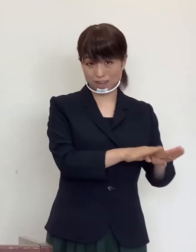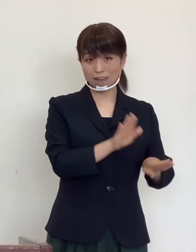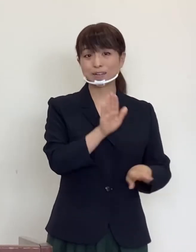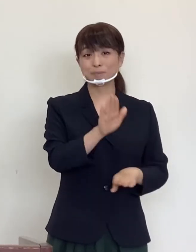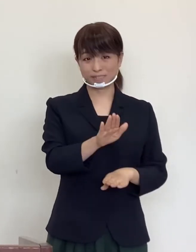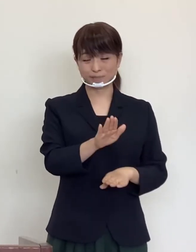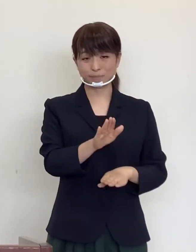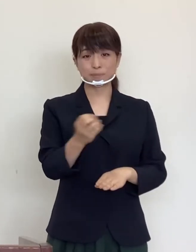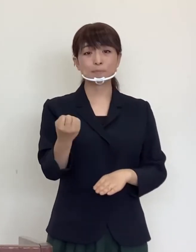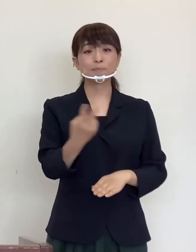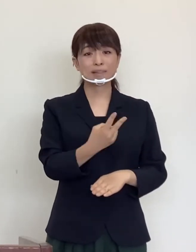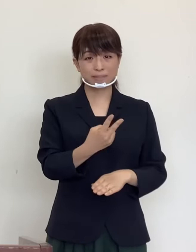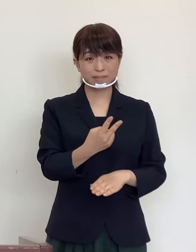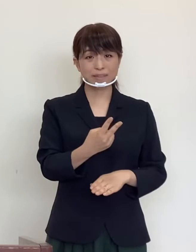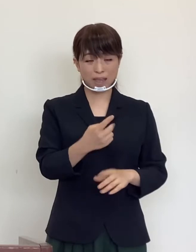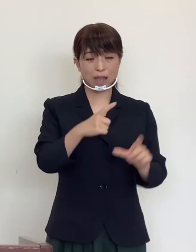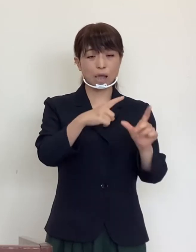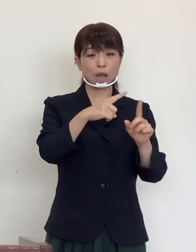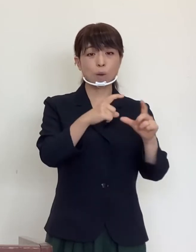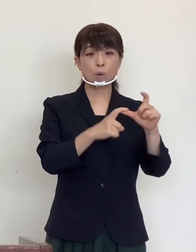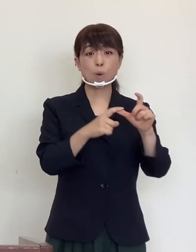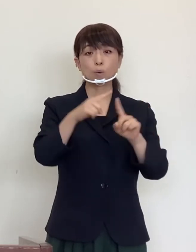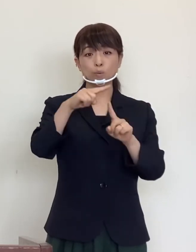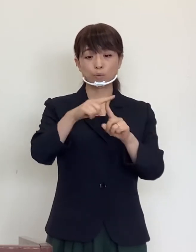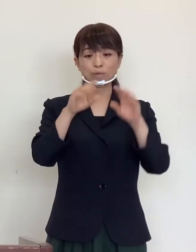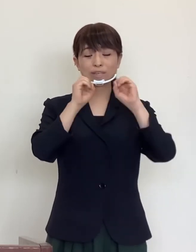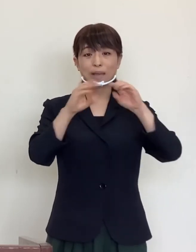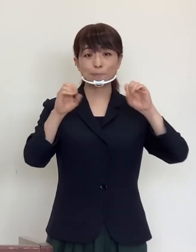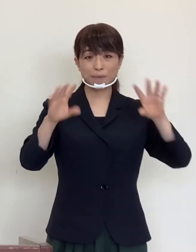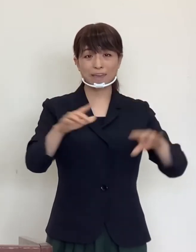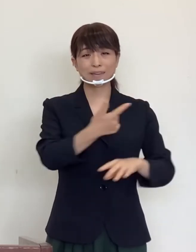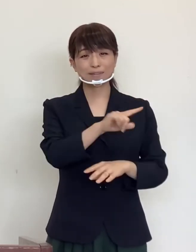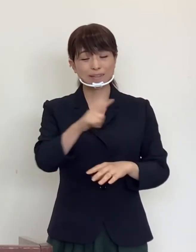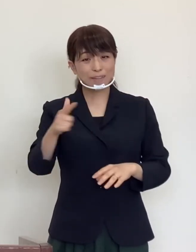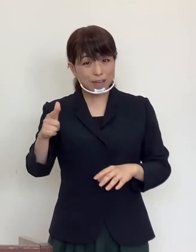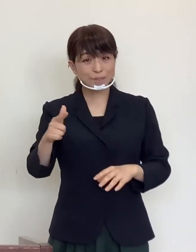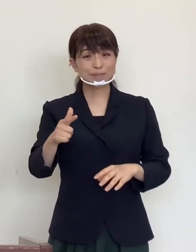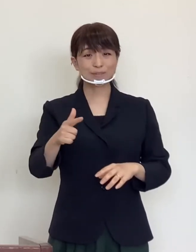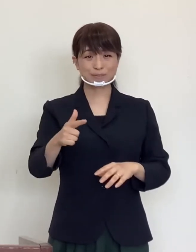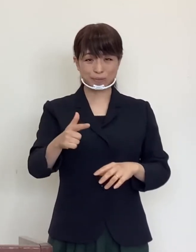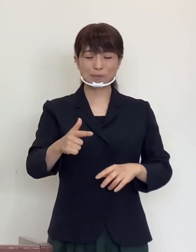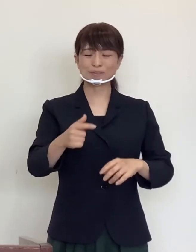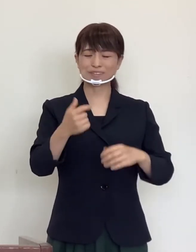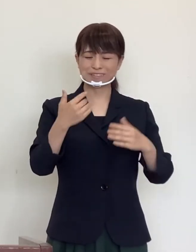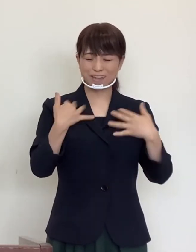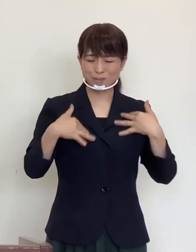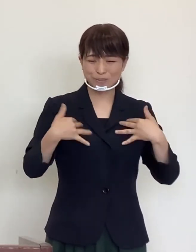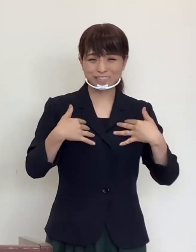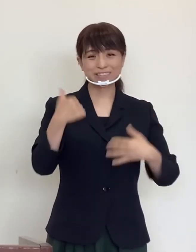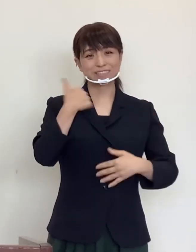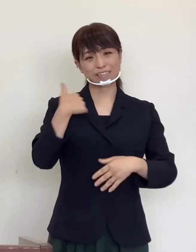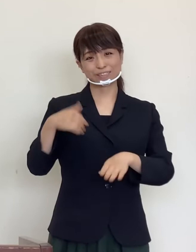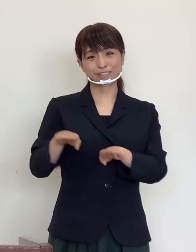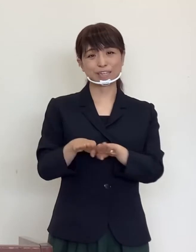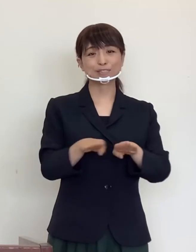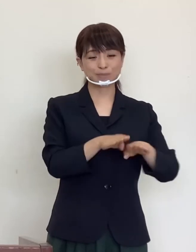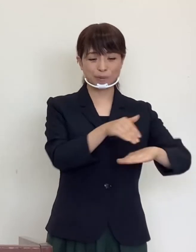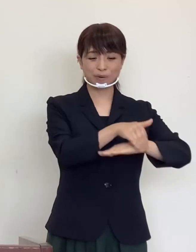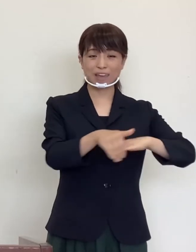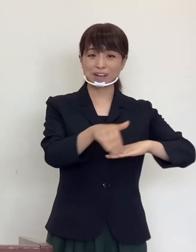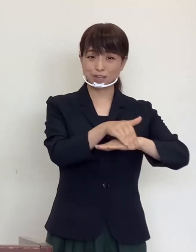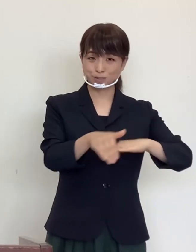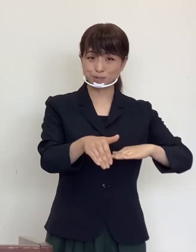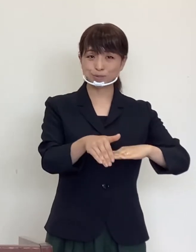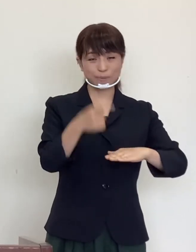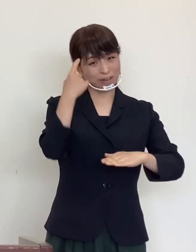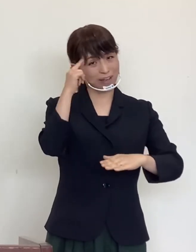I am sure you are all making fun plans for the summer break, including the 'Go-To Campaign.'